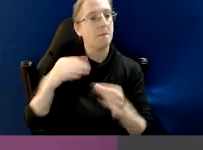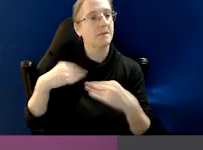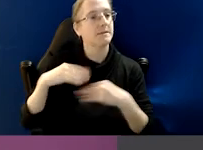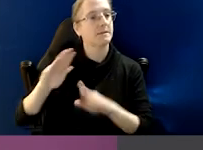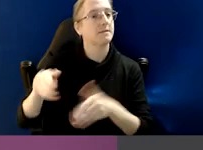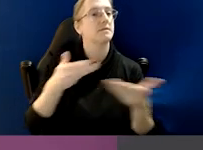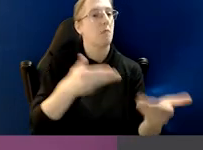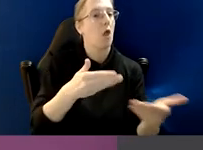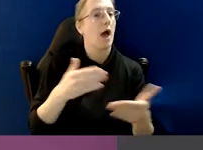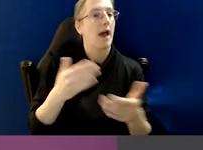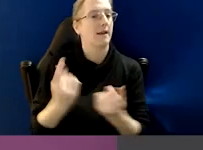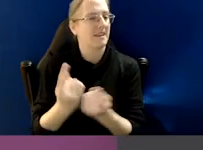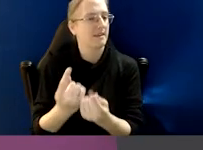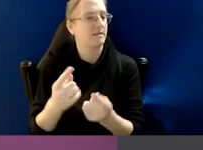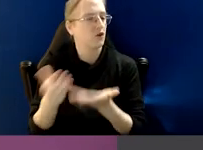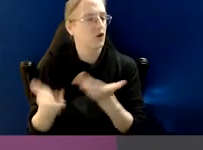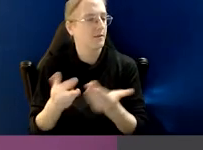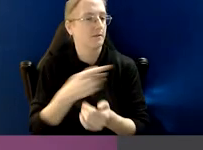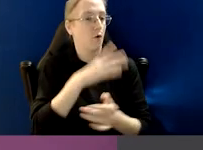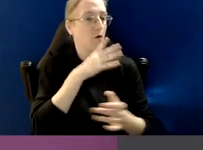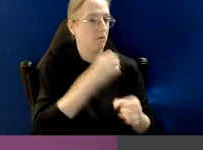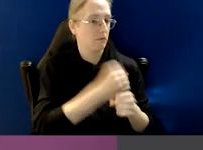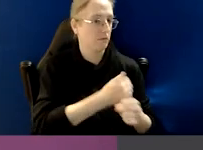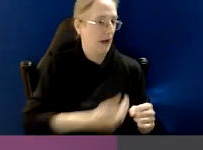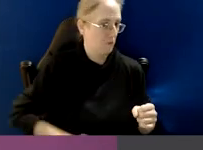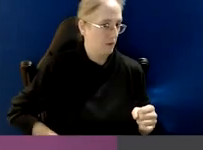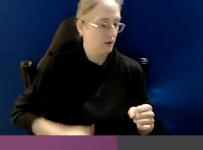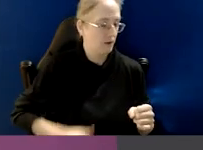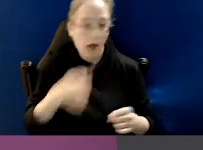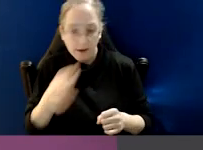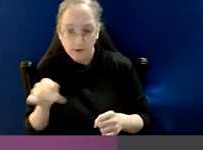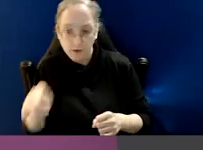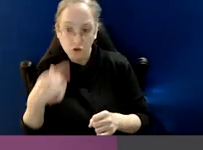"Have you personally experienced corrupt conduct?